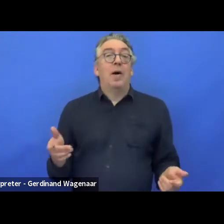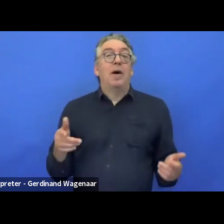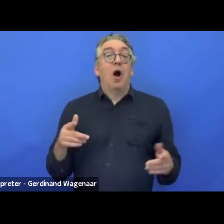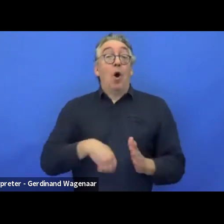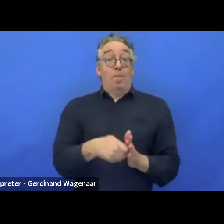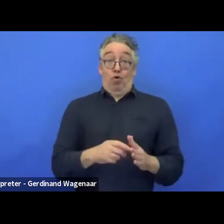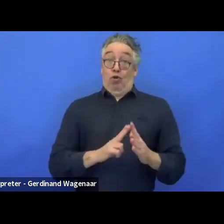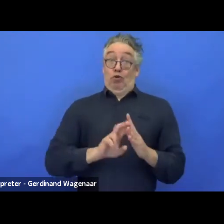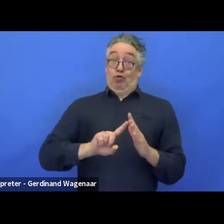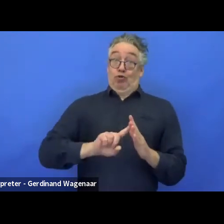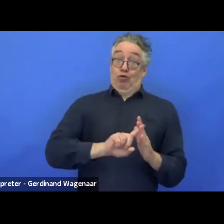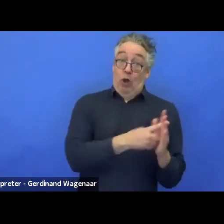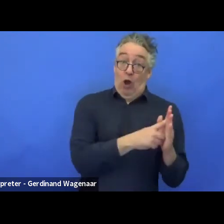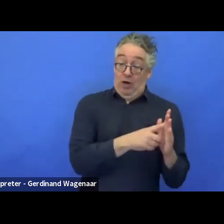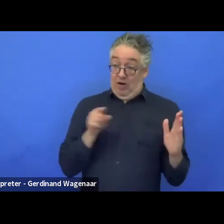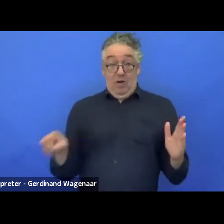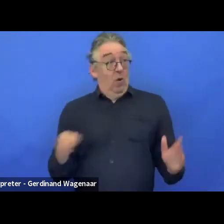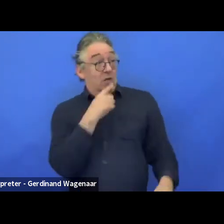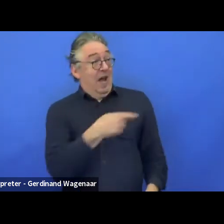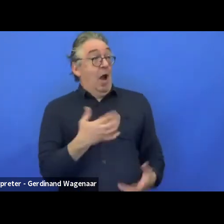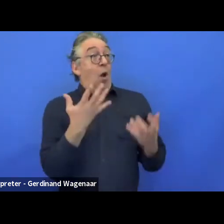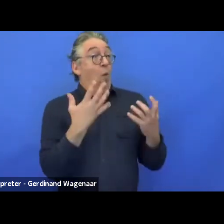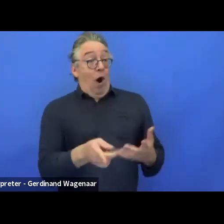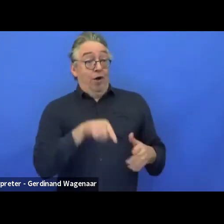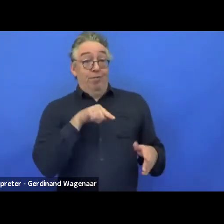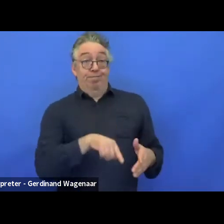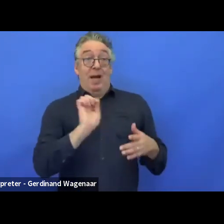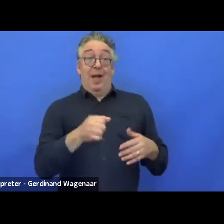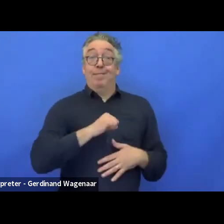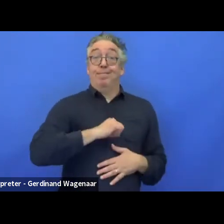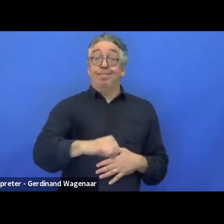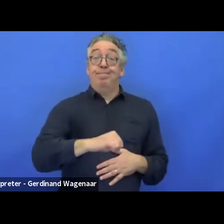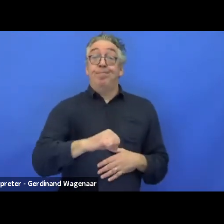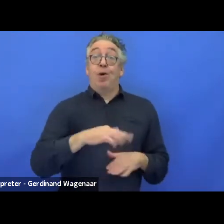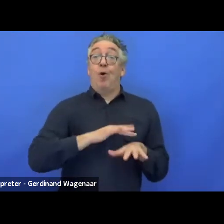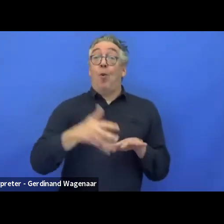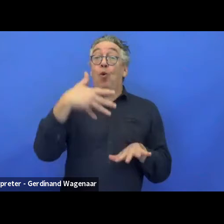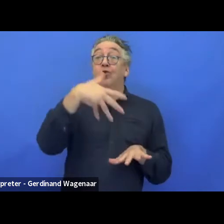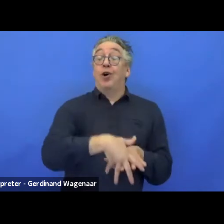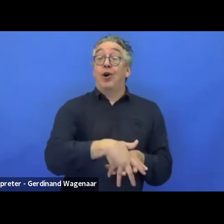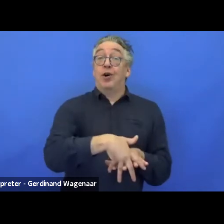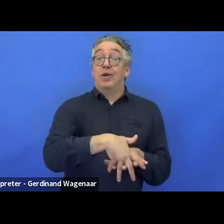No, what we asked is to be waterproof. It's maybe the case that waterproof leads